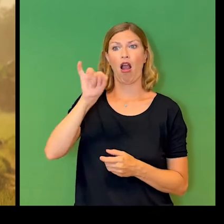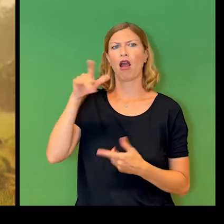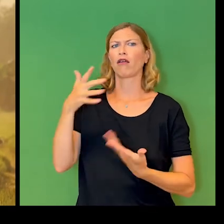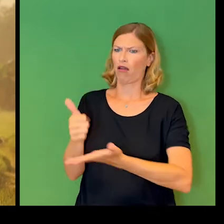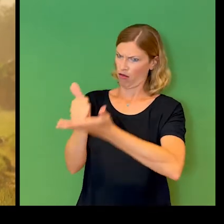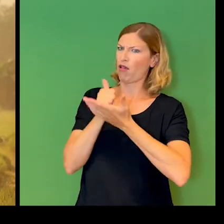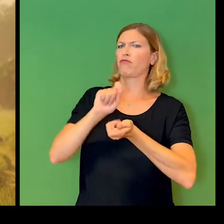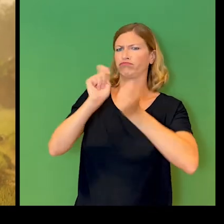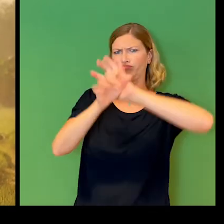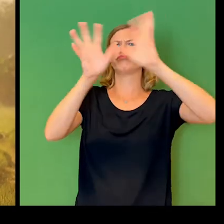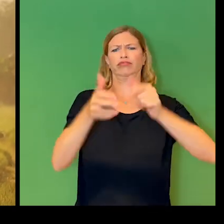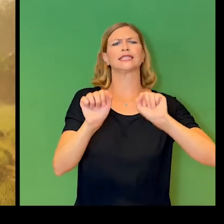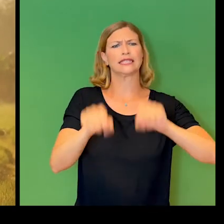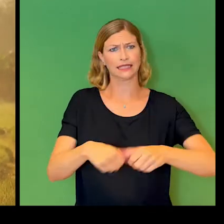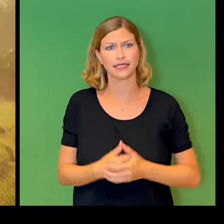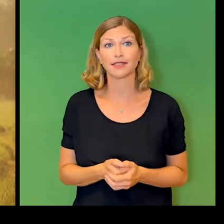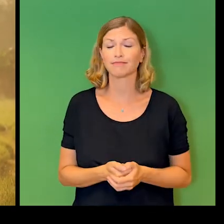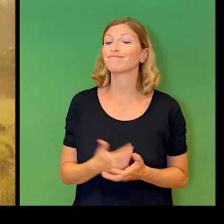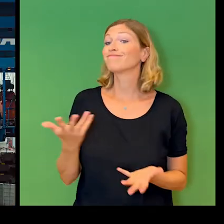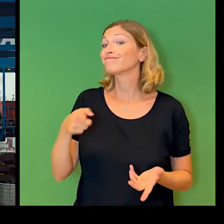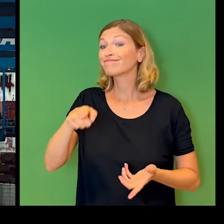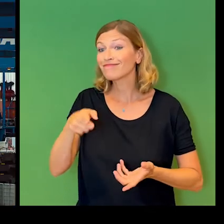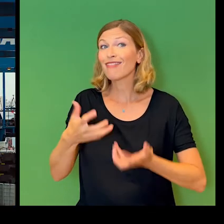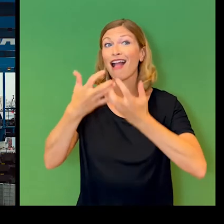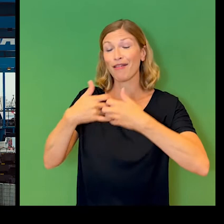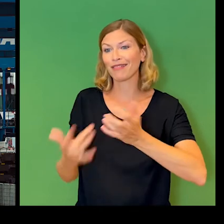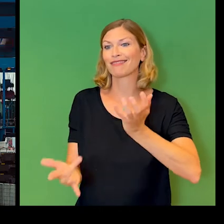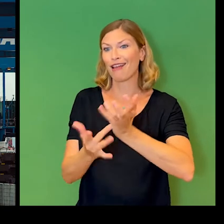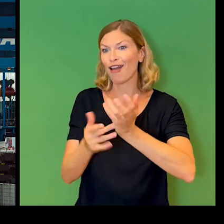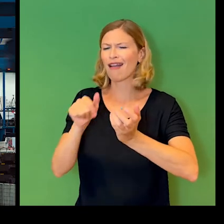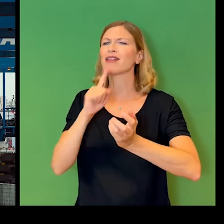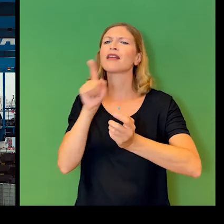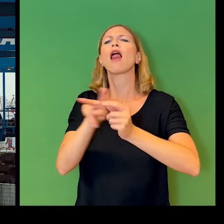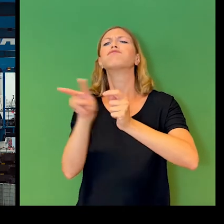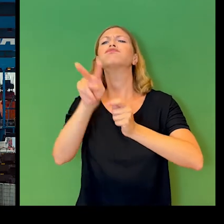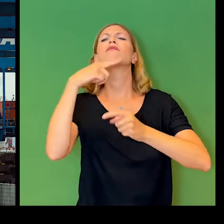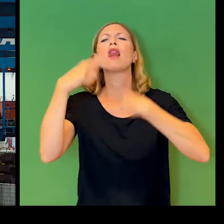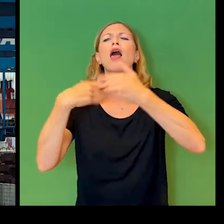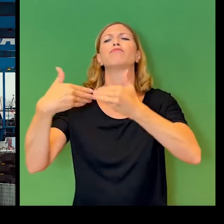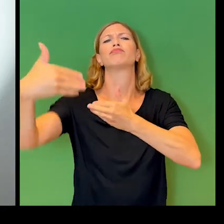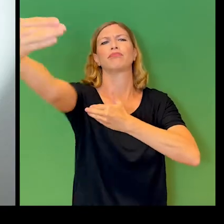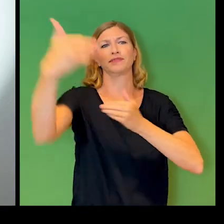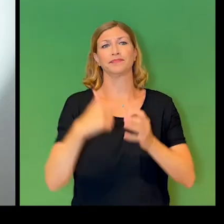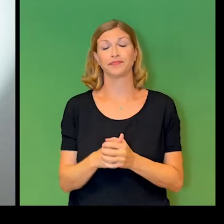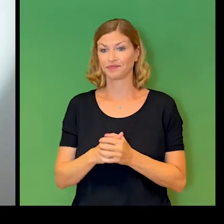the world lie in automation and prediction. I want to talk about accessibility in assistive technology.